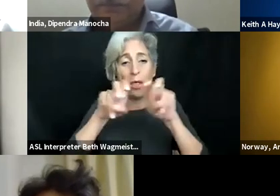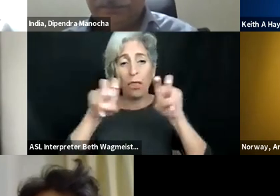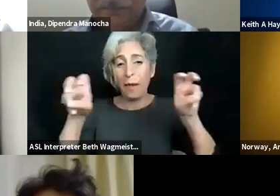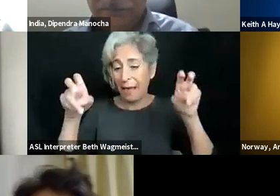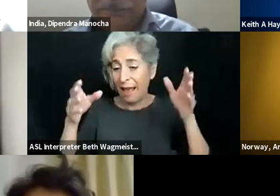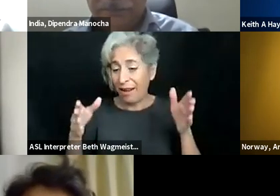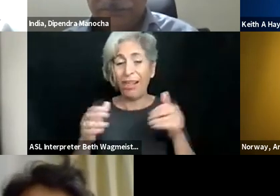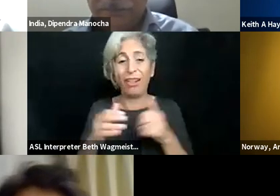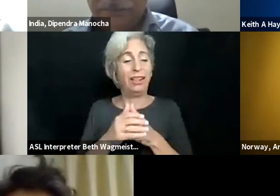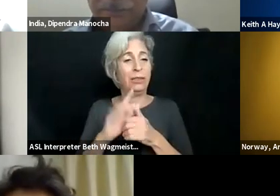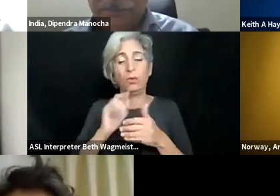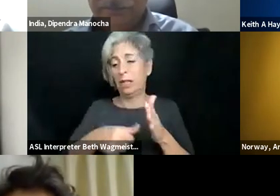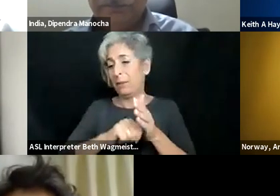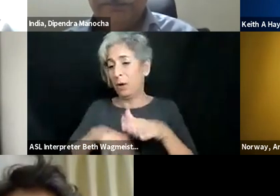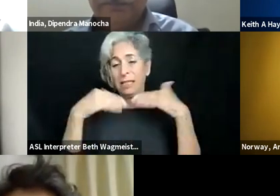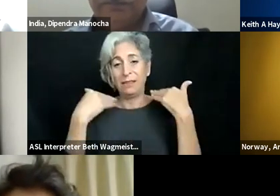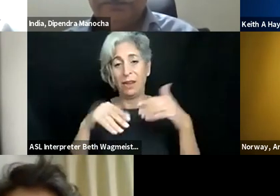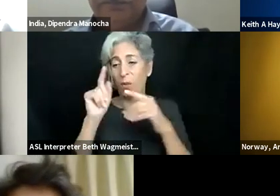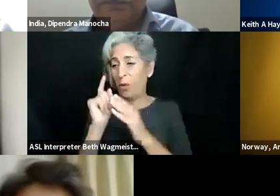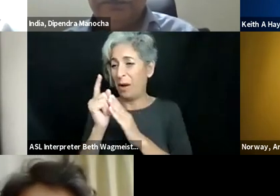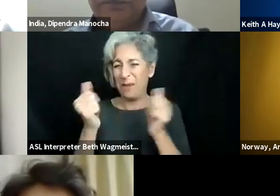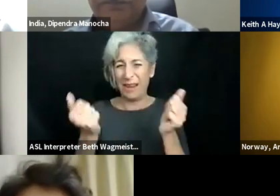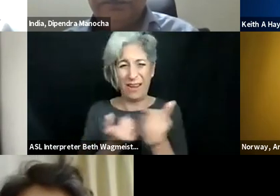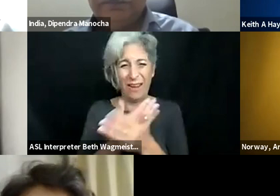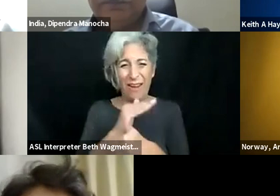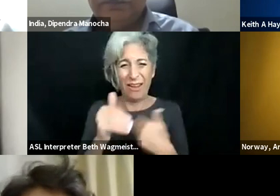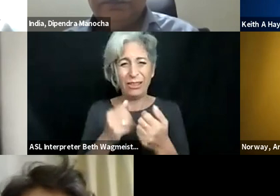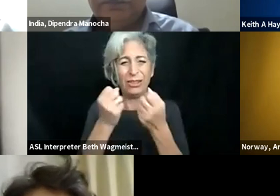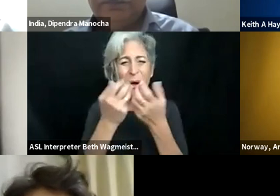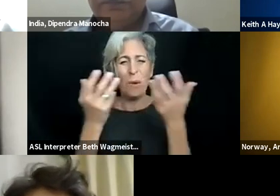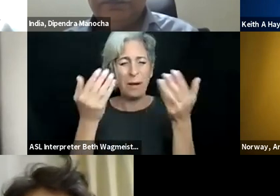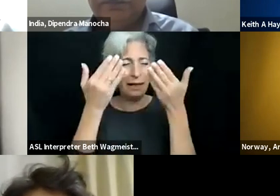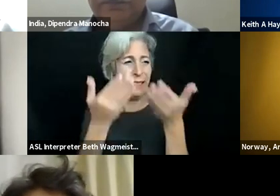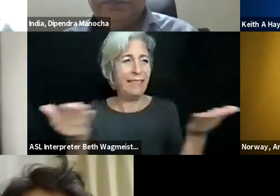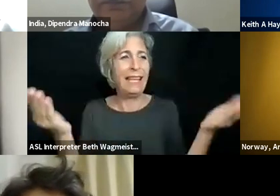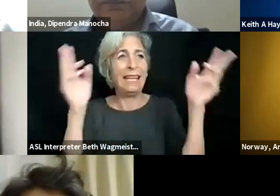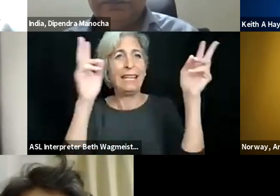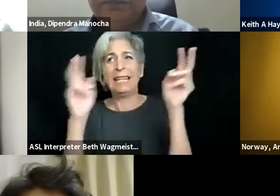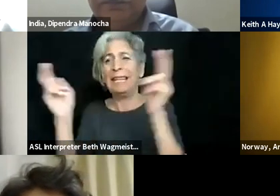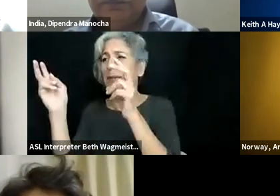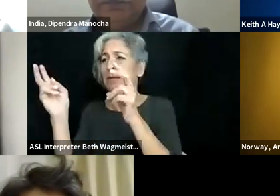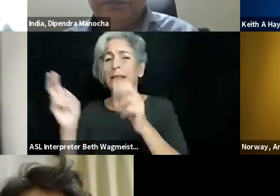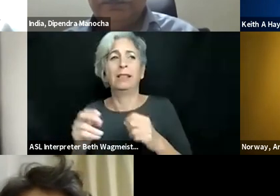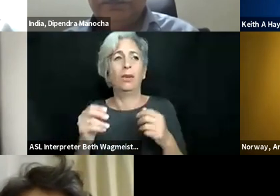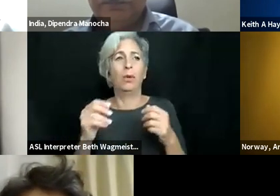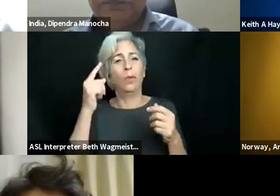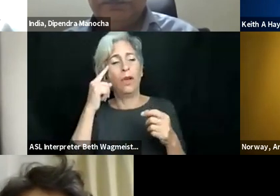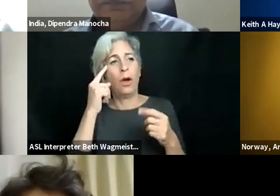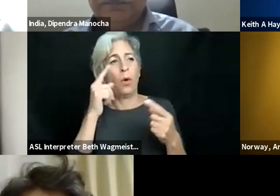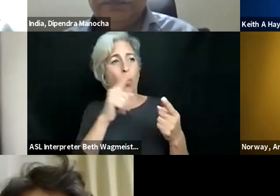they're needed. >> CHRISTOPHER LEE: Thank you, Keith, thank you to the panel. It's impressive, everyone stayed on the